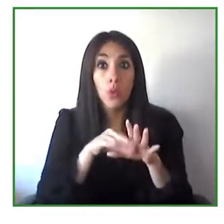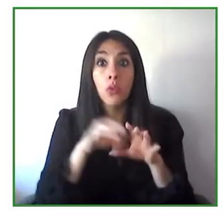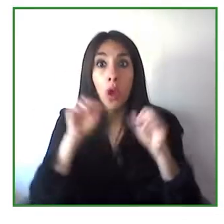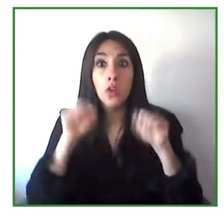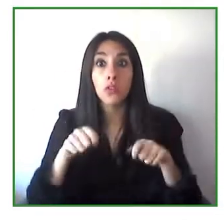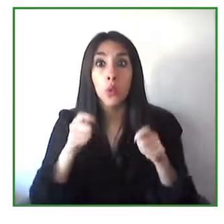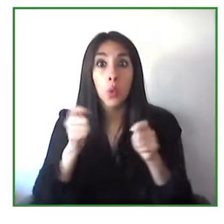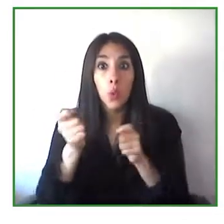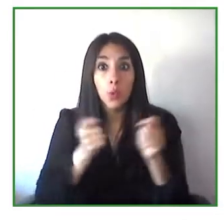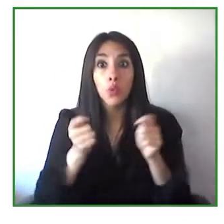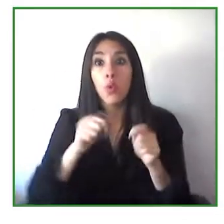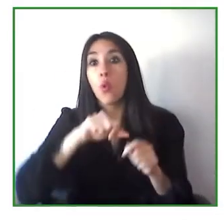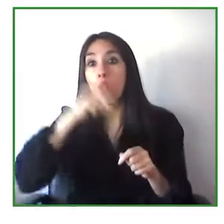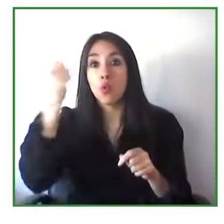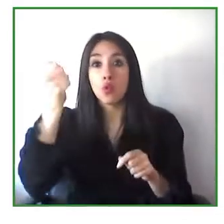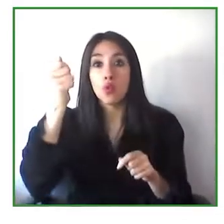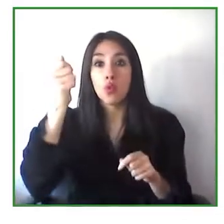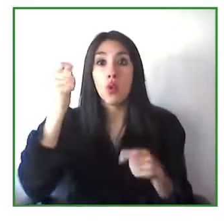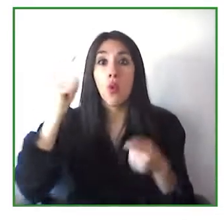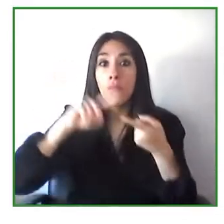our Foundation, Ricardo García Bahamonde, who